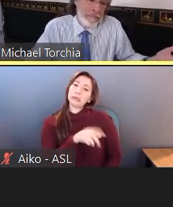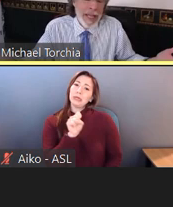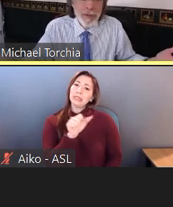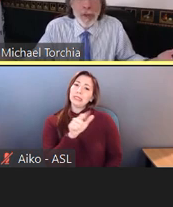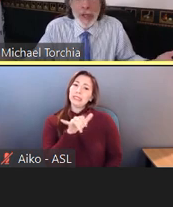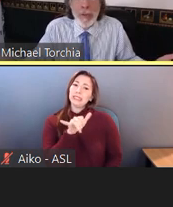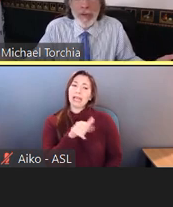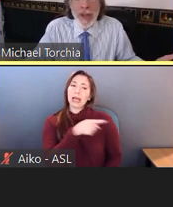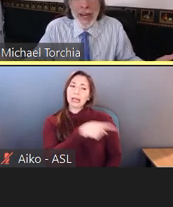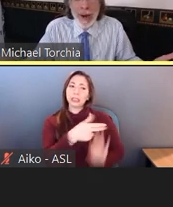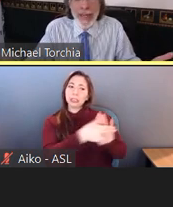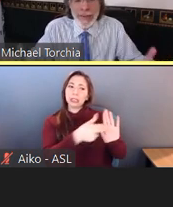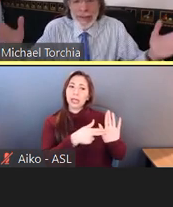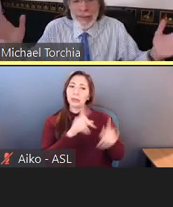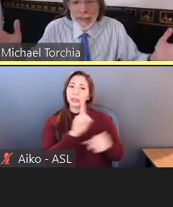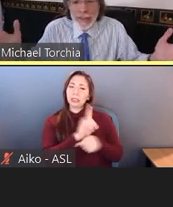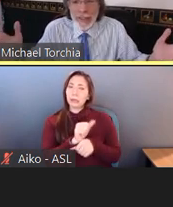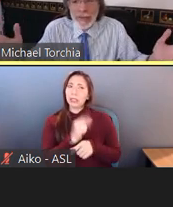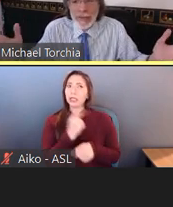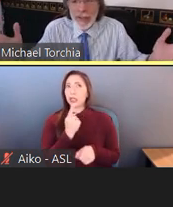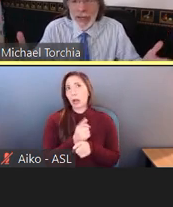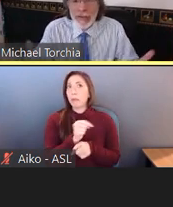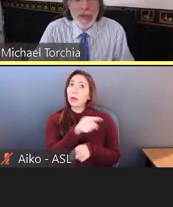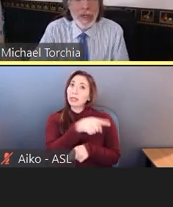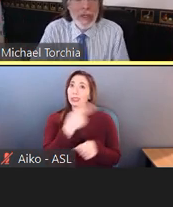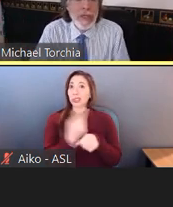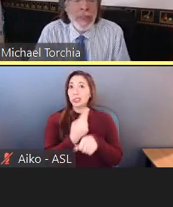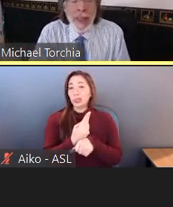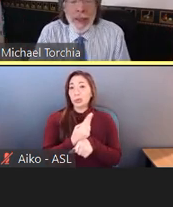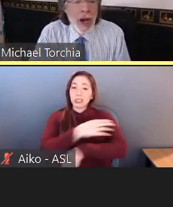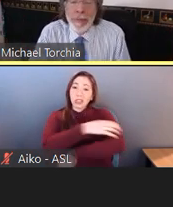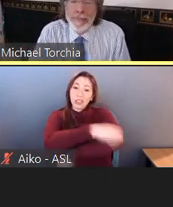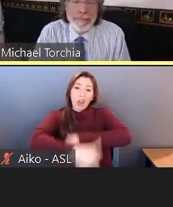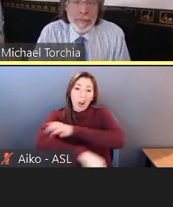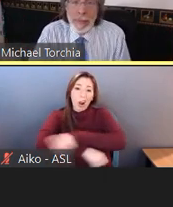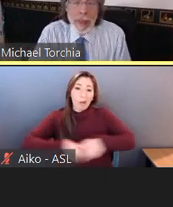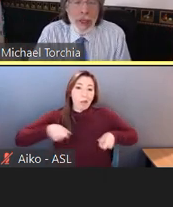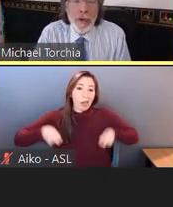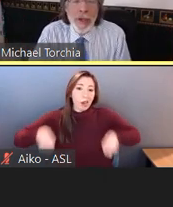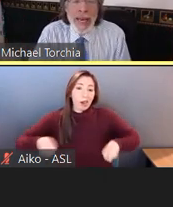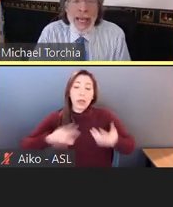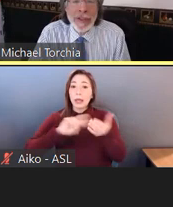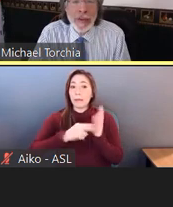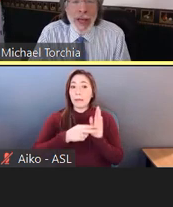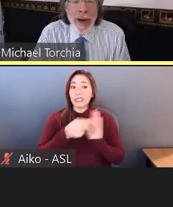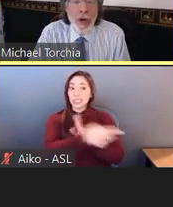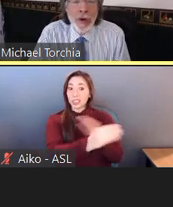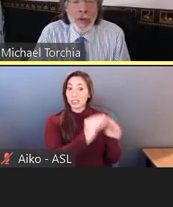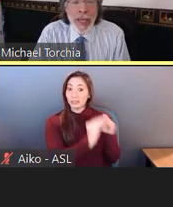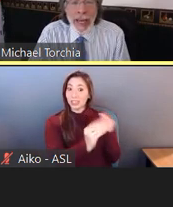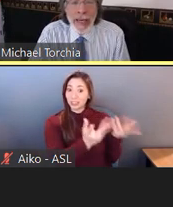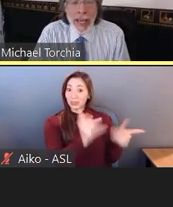That's really what we're saying, right? It's fixed. No, you cannot do that under the ADA.